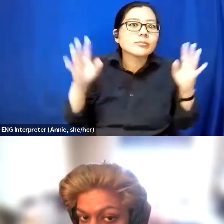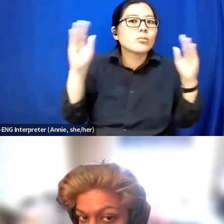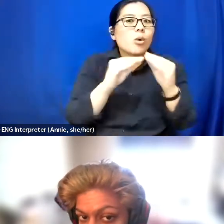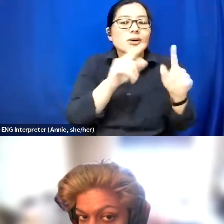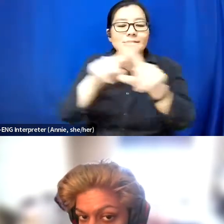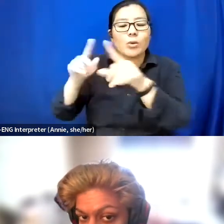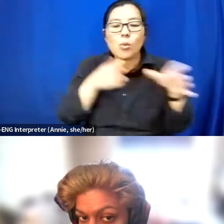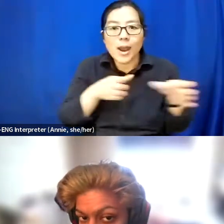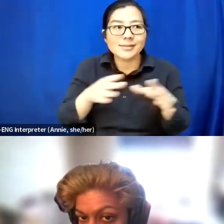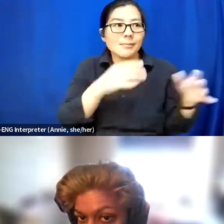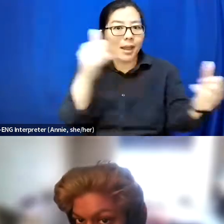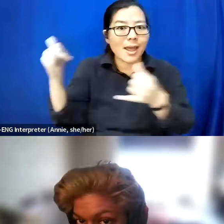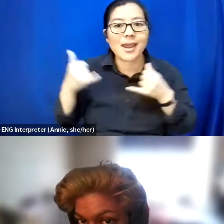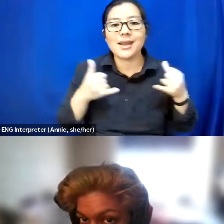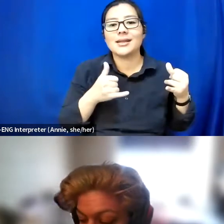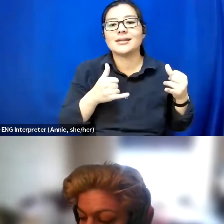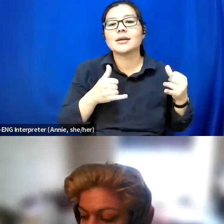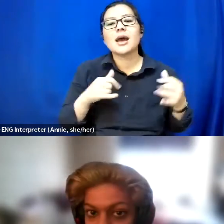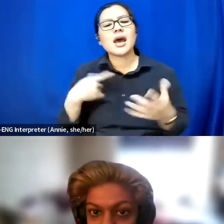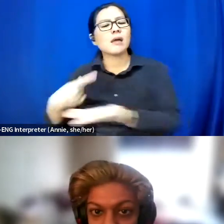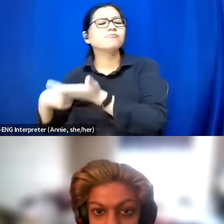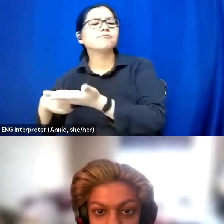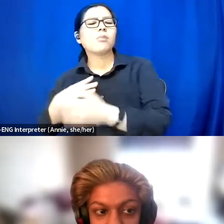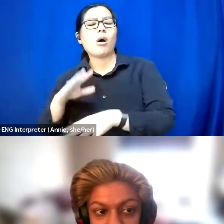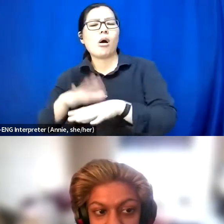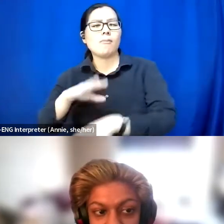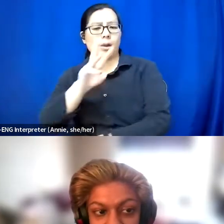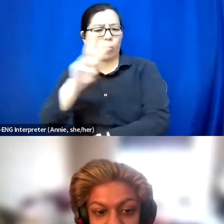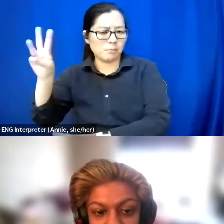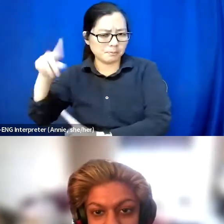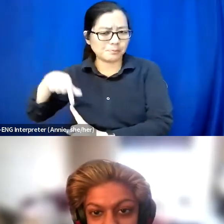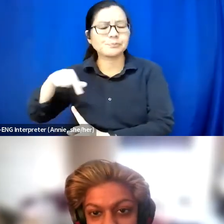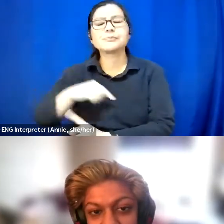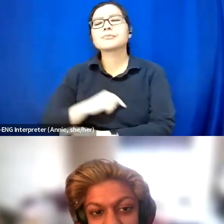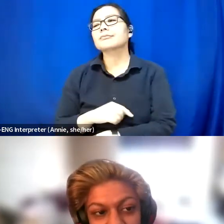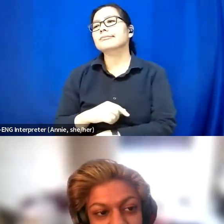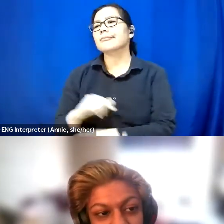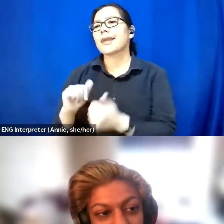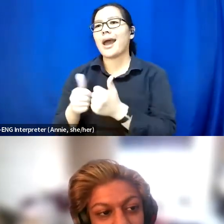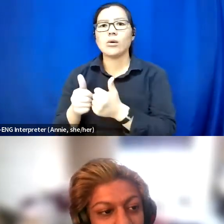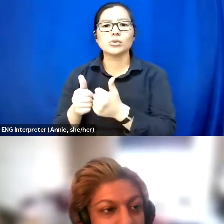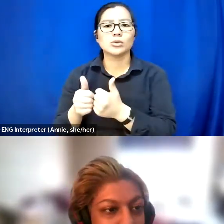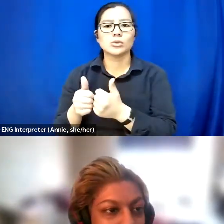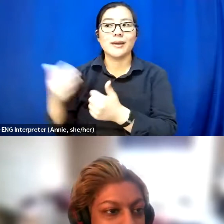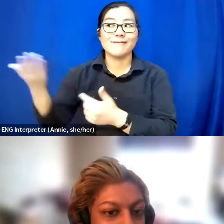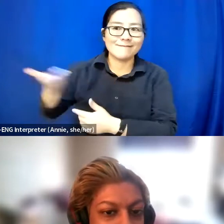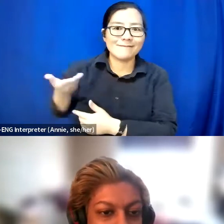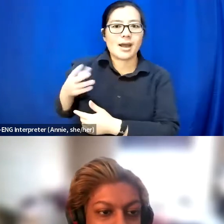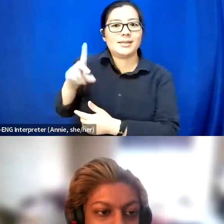And I kind of talk a lot about that on my page. I talk a lot about having disabled people in spaces where we maybe aren't always.